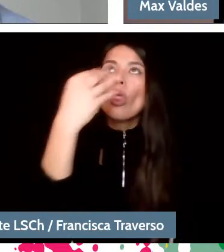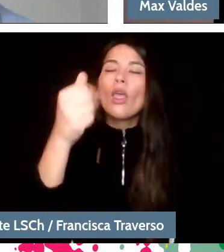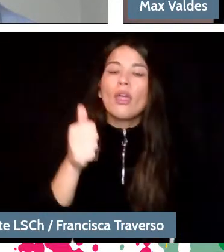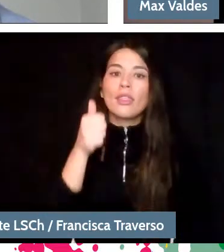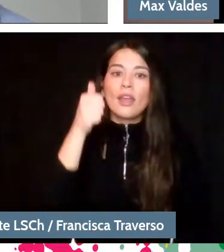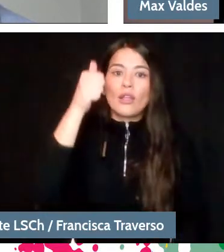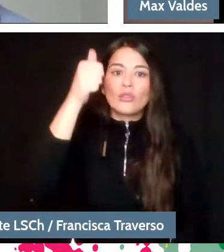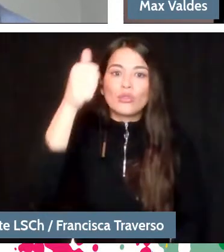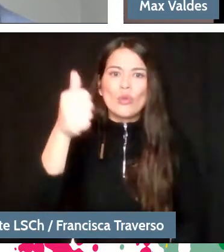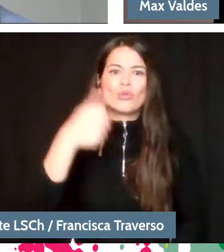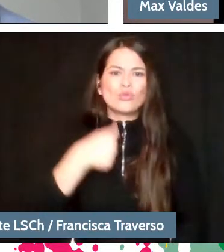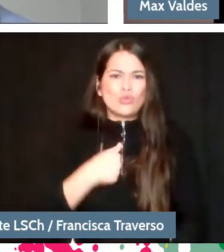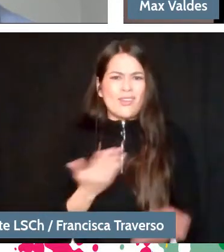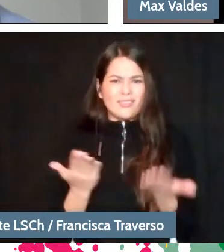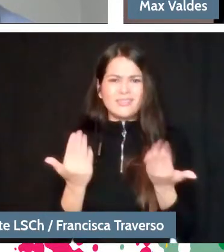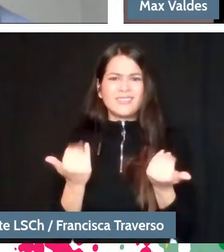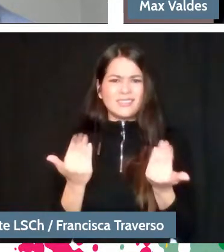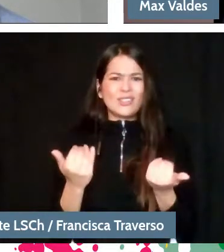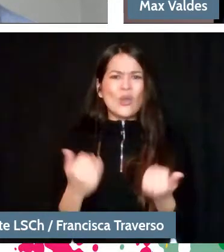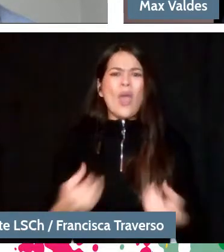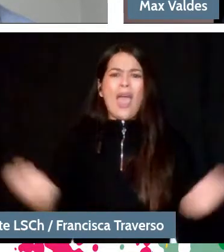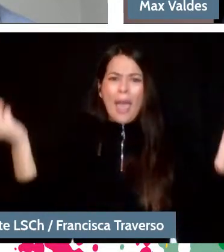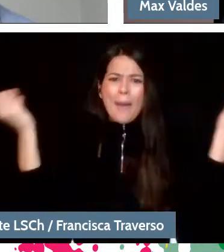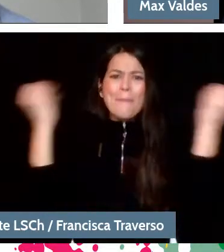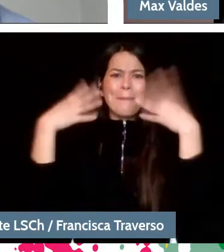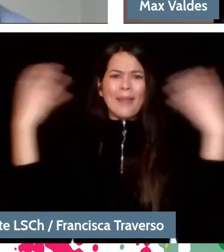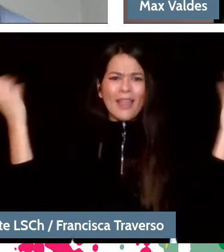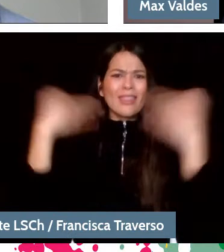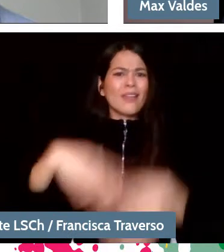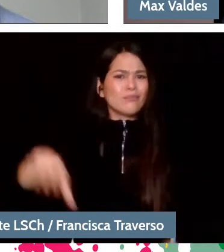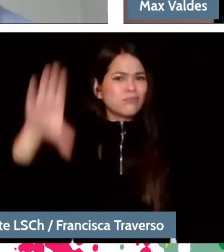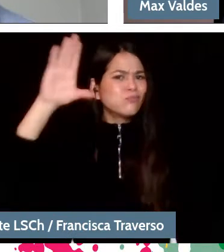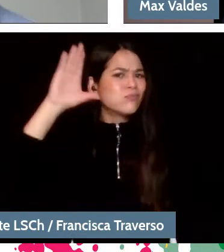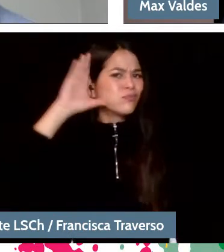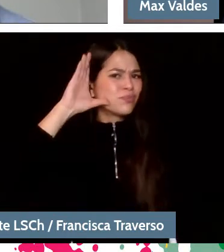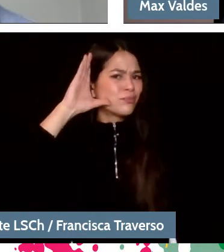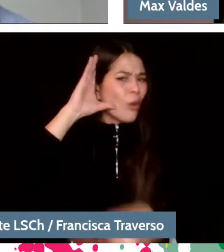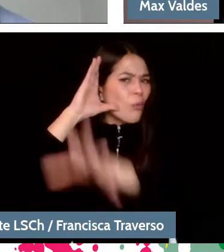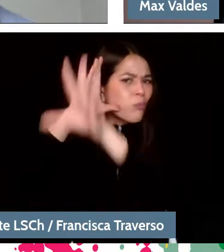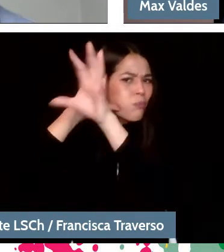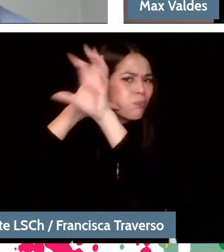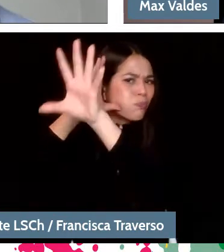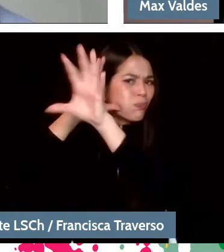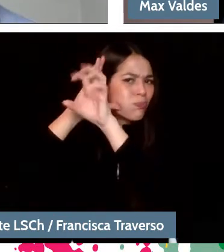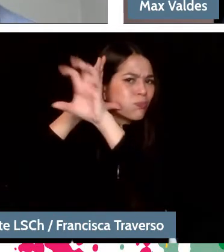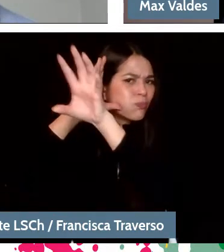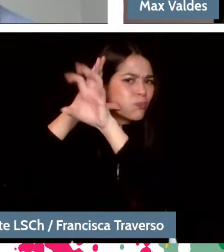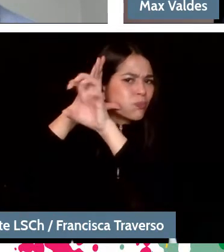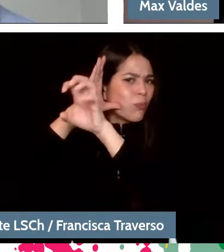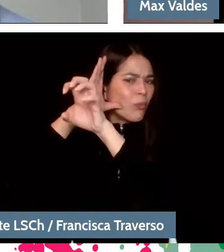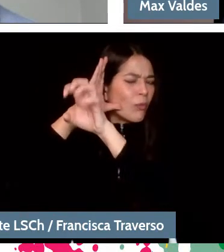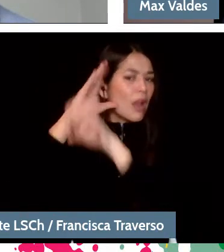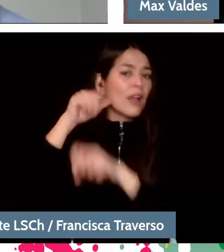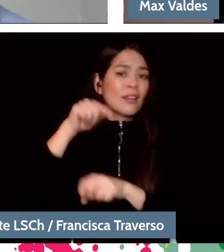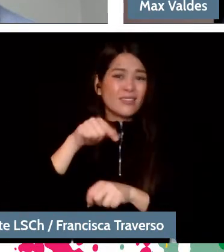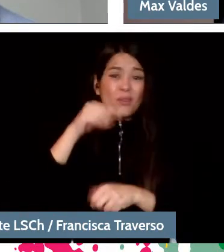I need you to learn how to listen. And that is a difficult process, but as we try to recover that,